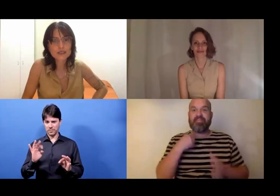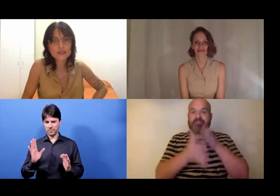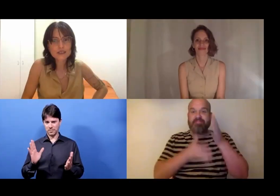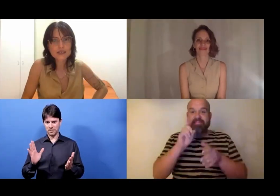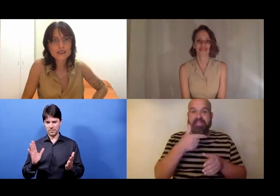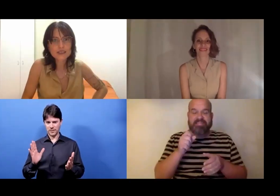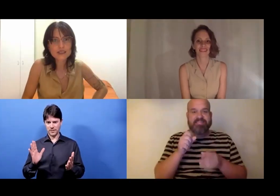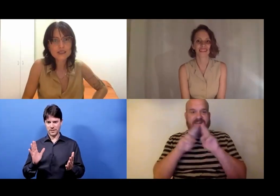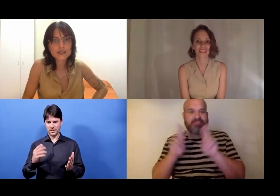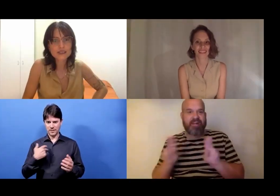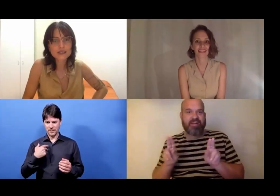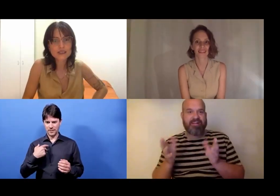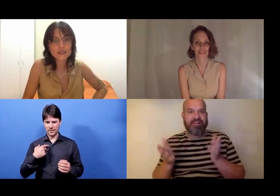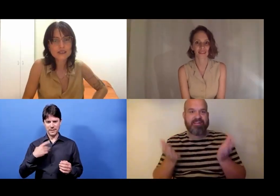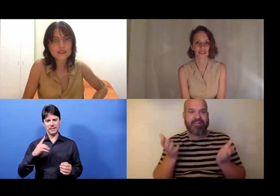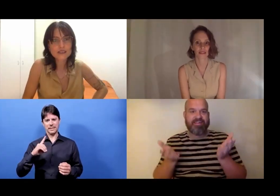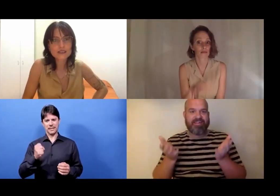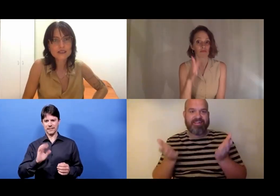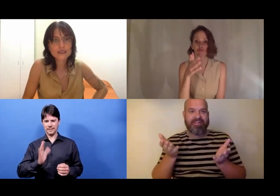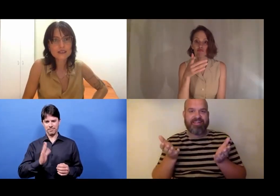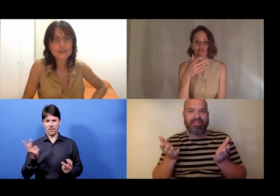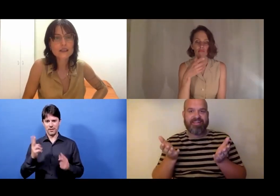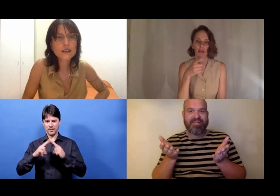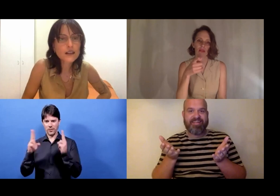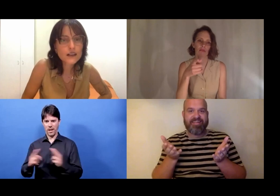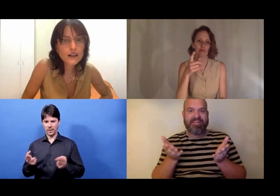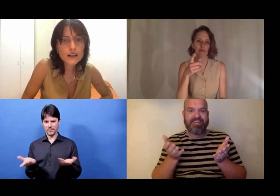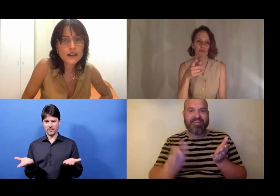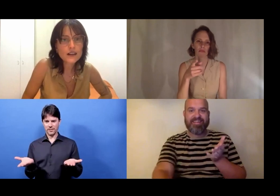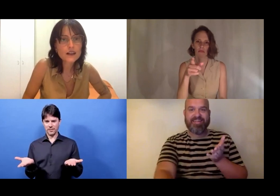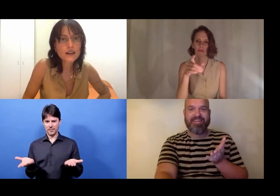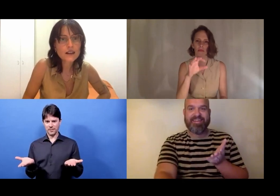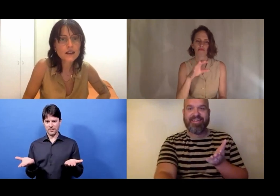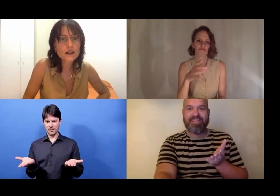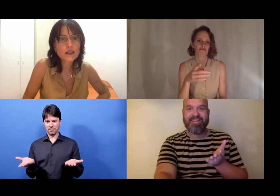Bo: I'm not sure what to sign. DGS? International? What do you prefer?